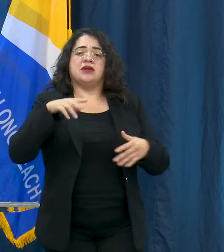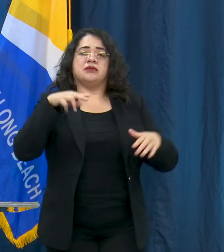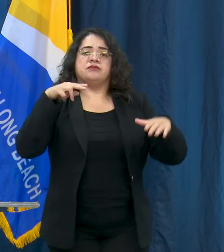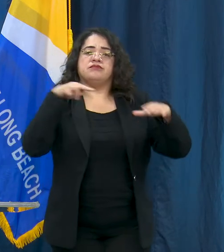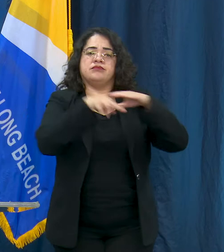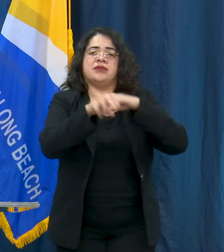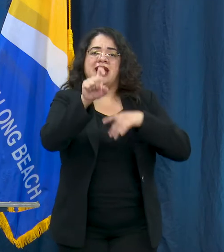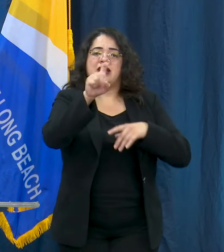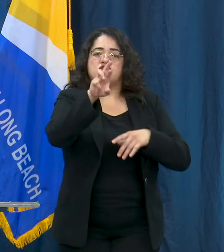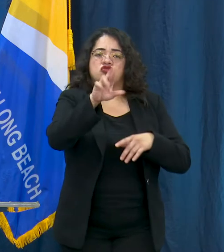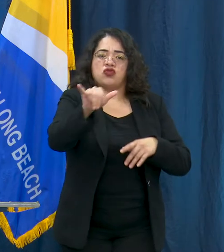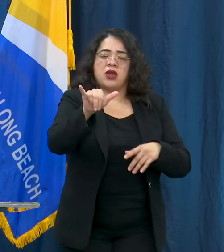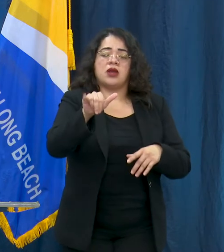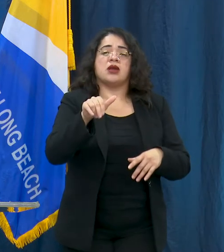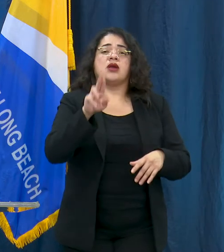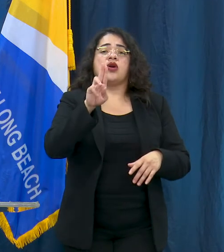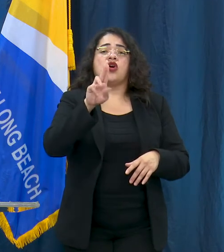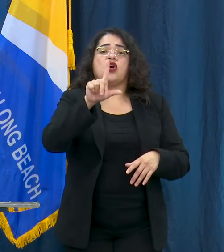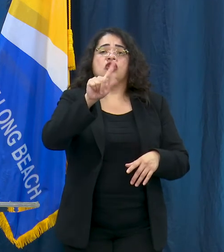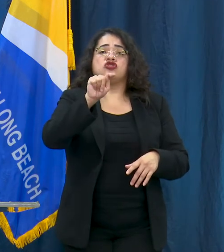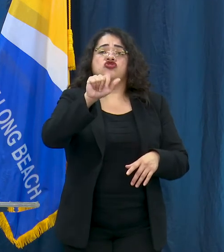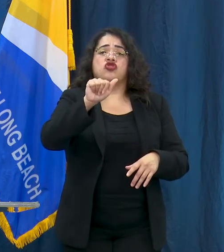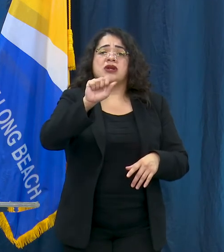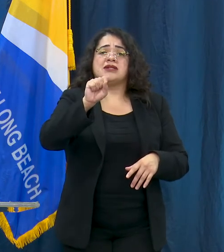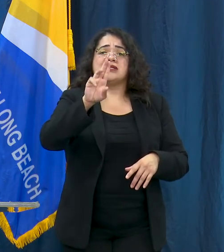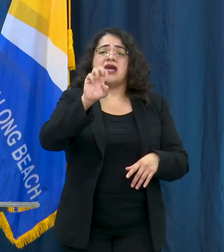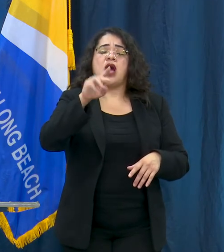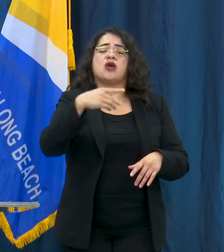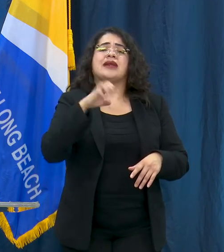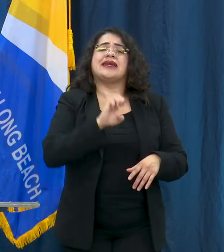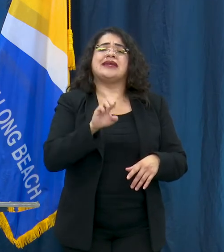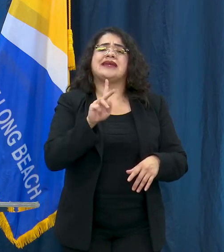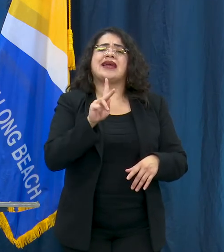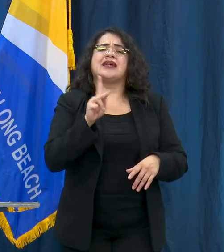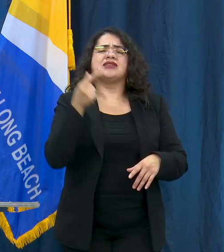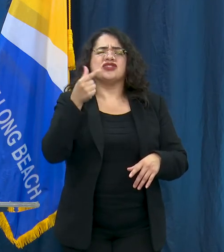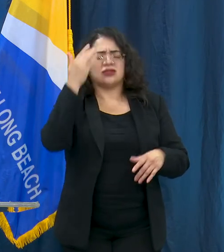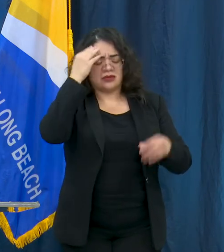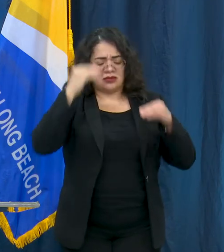a heart ultrasound otherwise known as an echo-cardiogram,